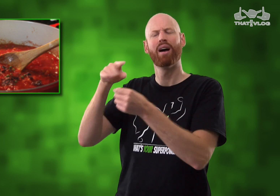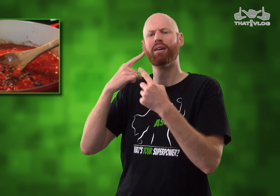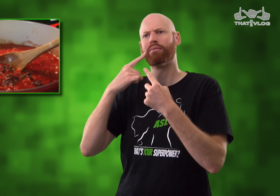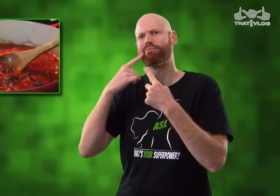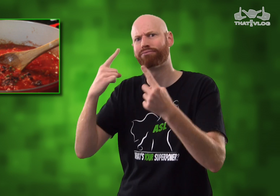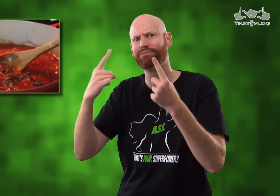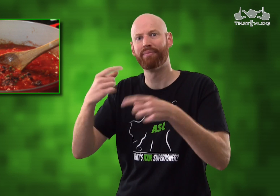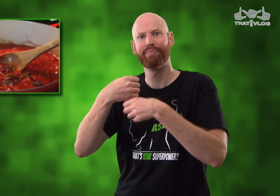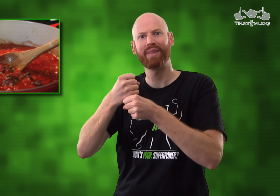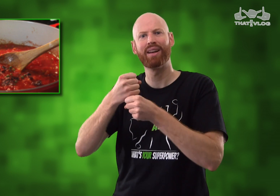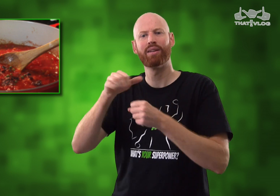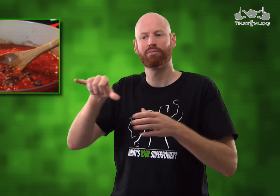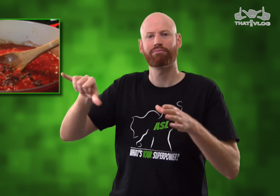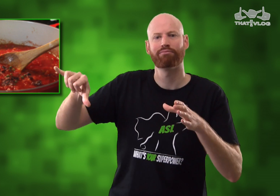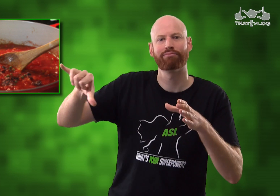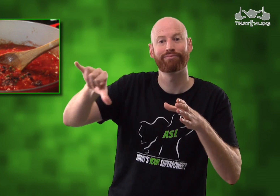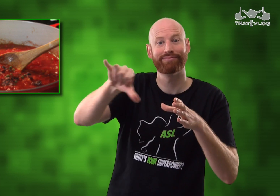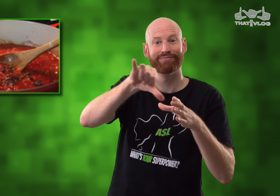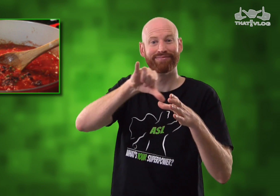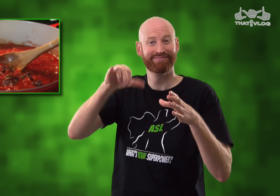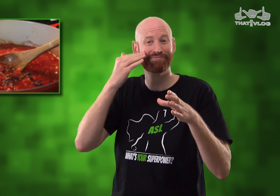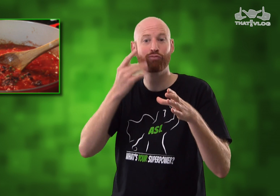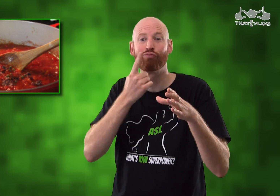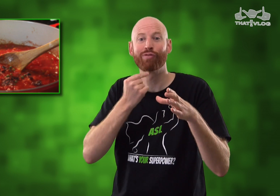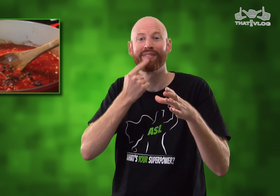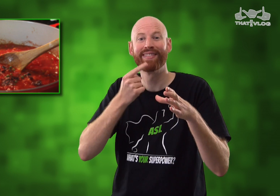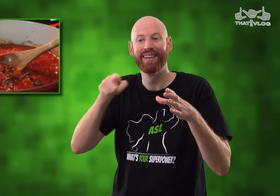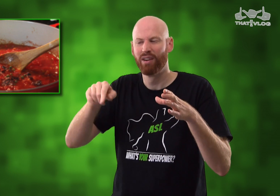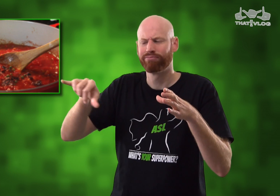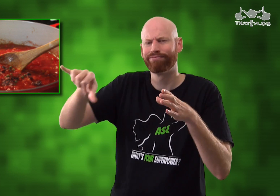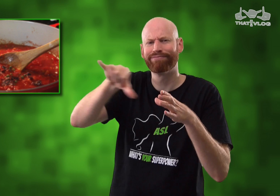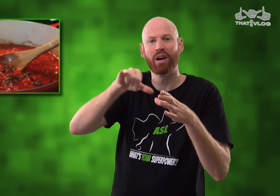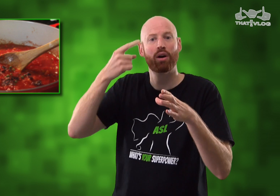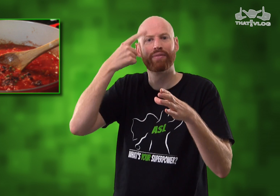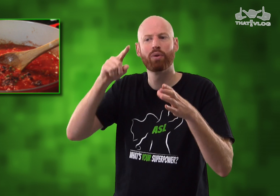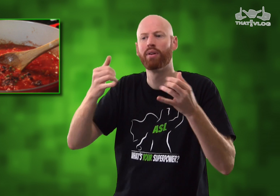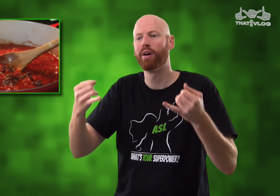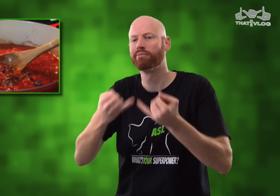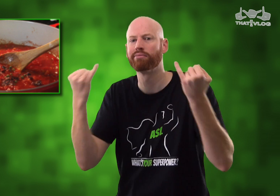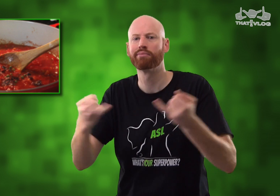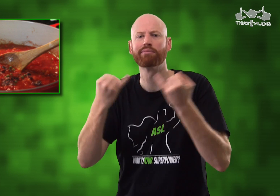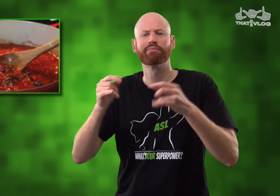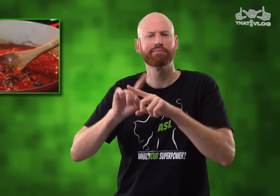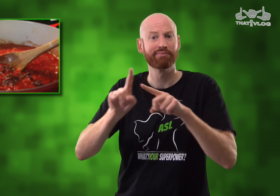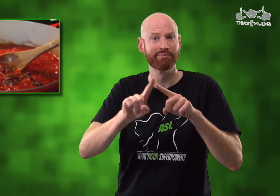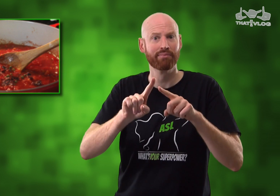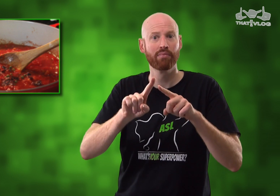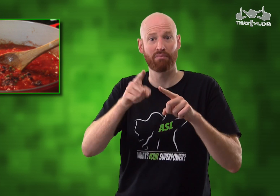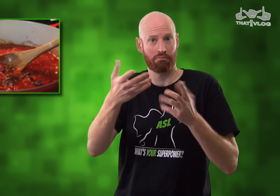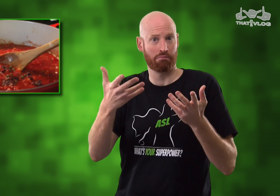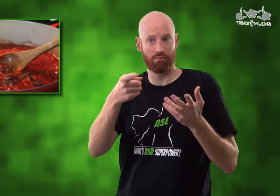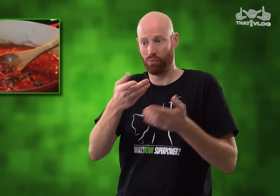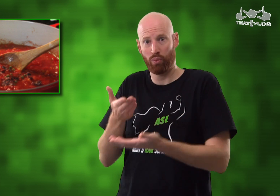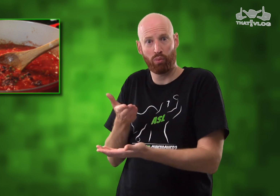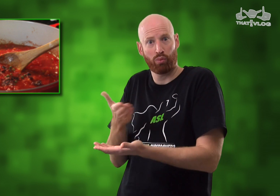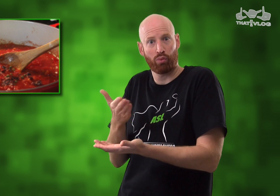In the city of Naples, they're very famous for making their red sauces, which they make in a variety of pastas